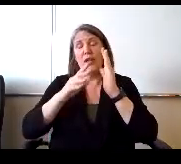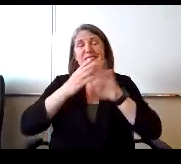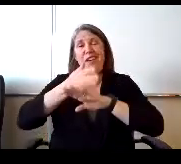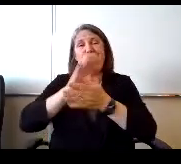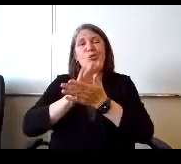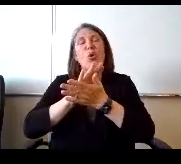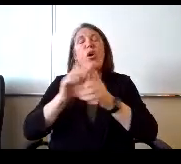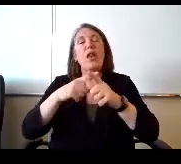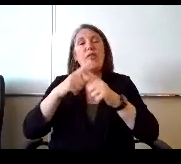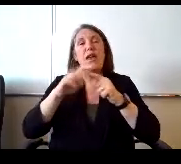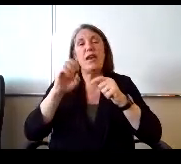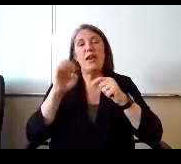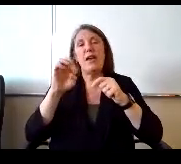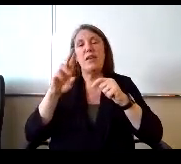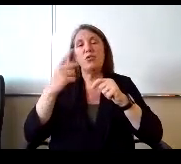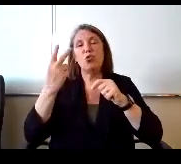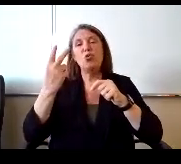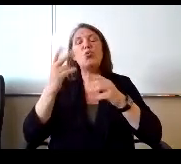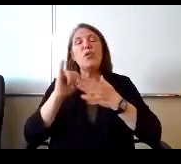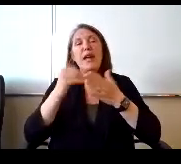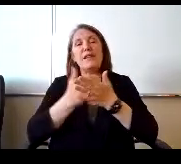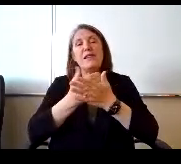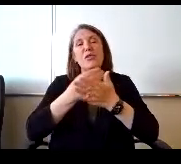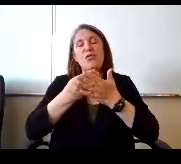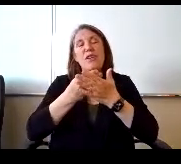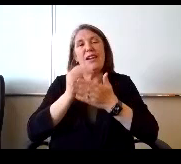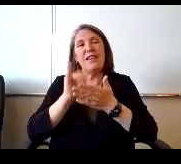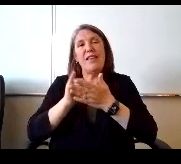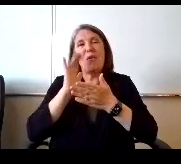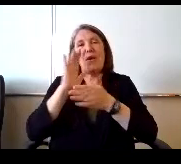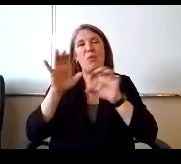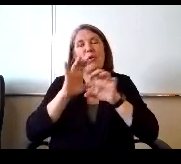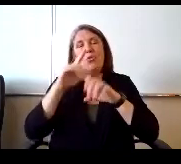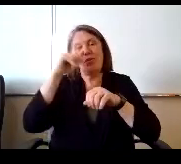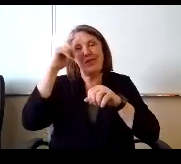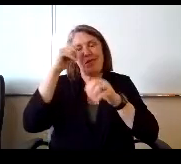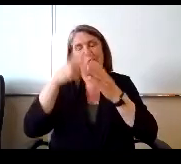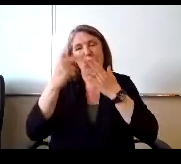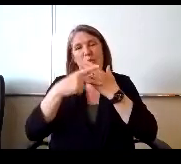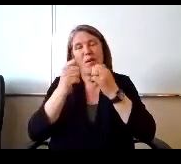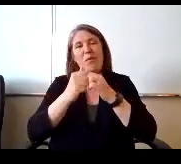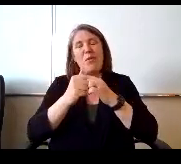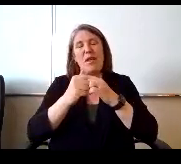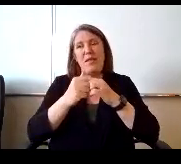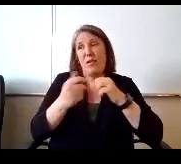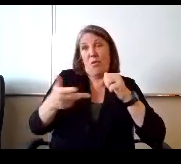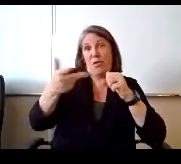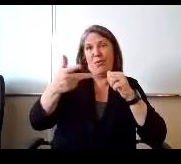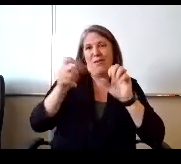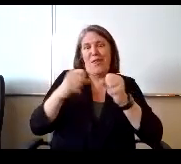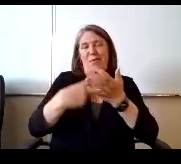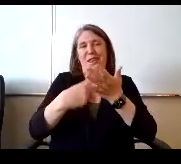or two is new funding that we're going to do summer programming with, so I'm gonna let them talk. Thank you, Doctor Field.